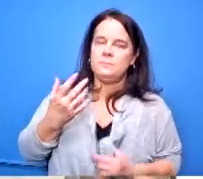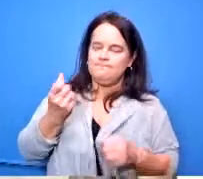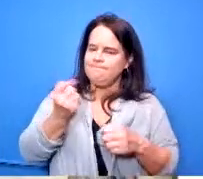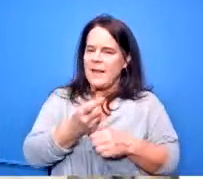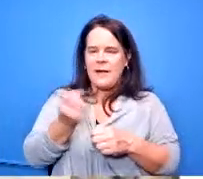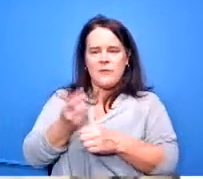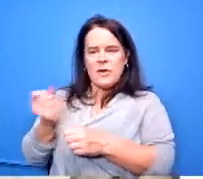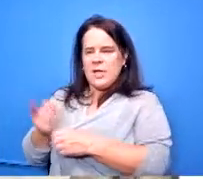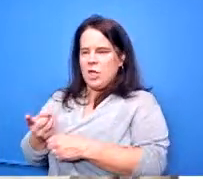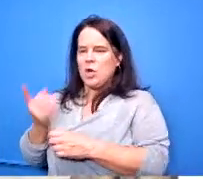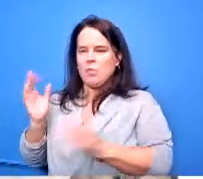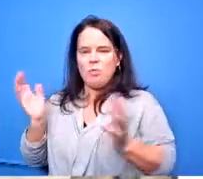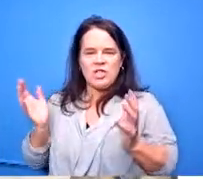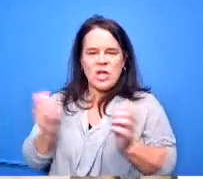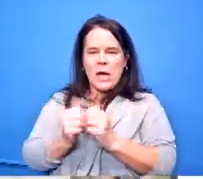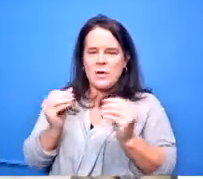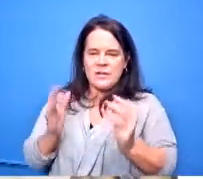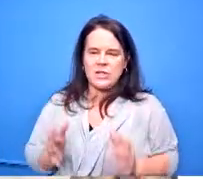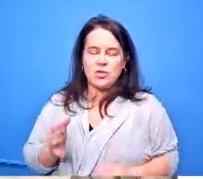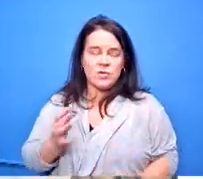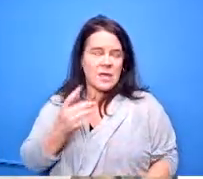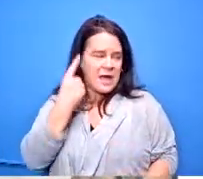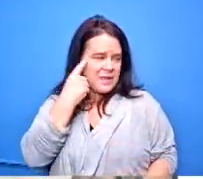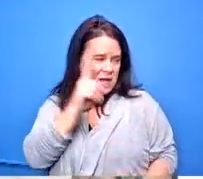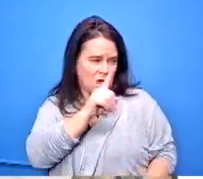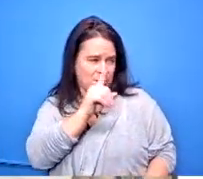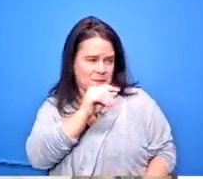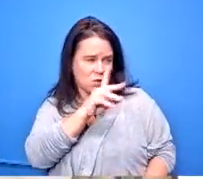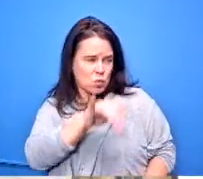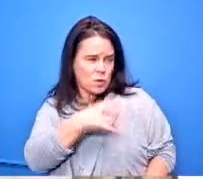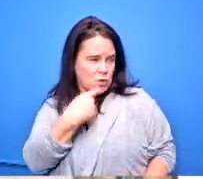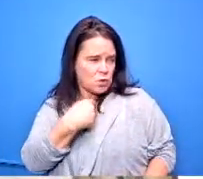i think chief julie you said that you surveyed all the the teachers again this year before we put the